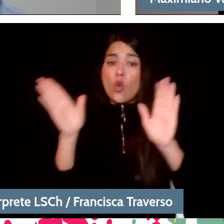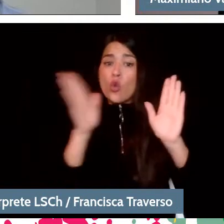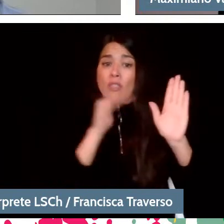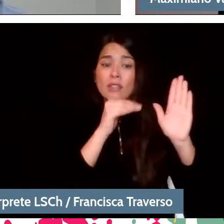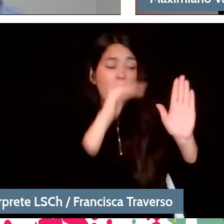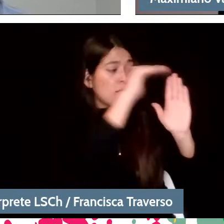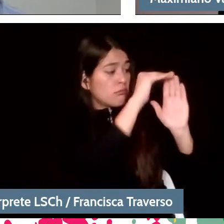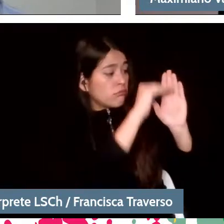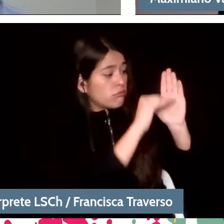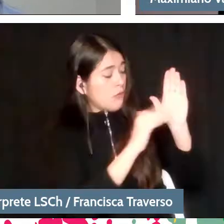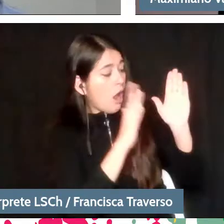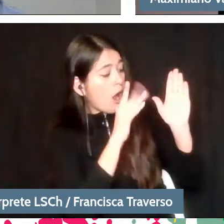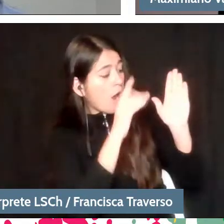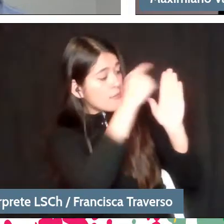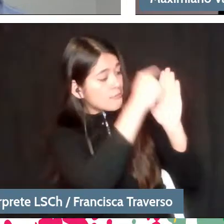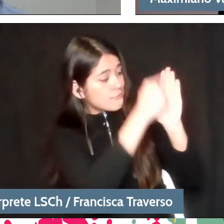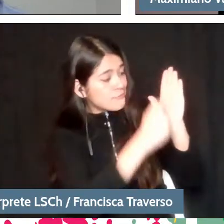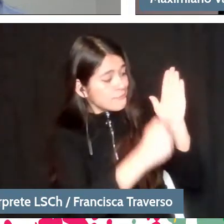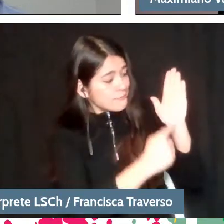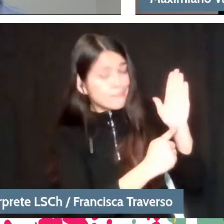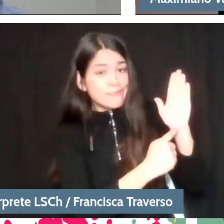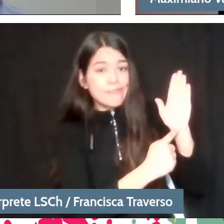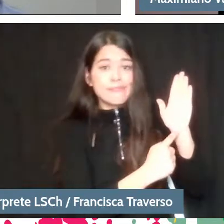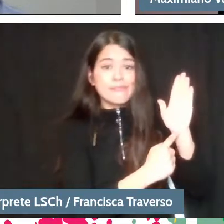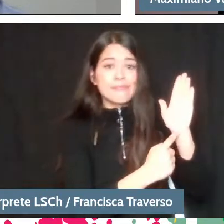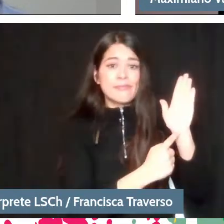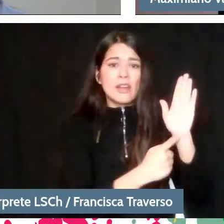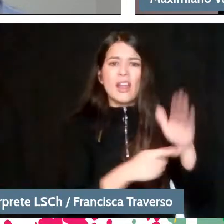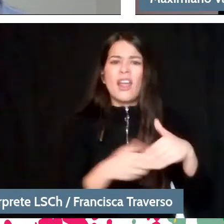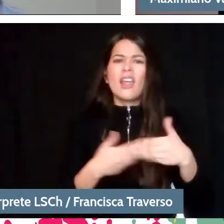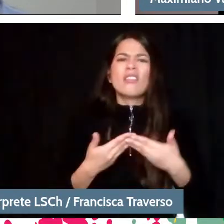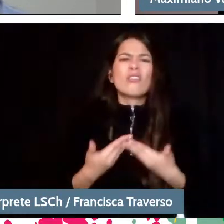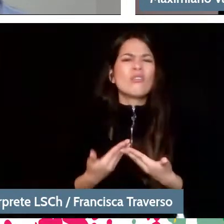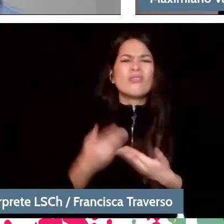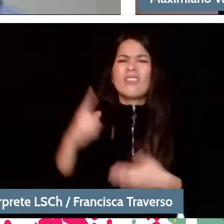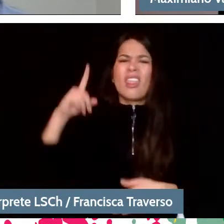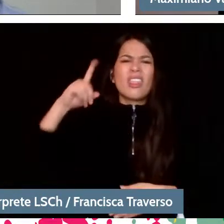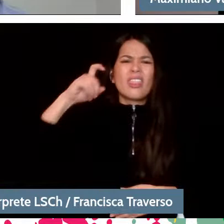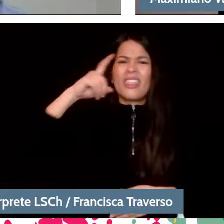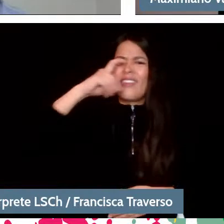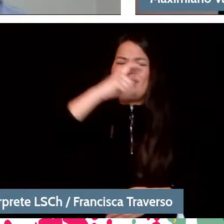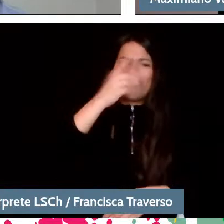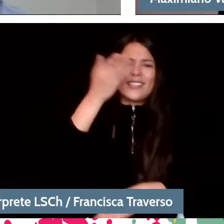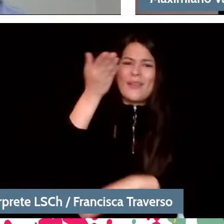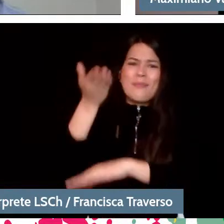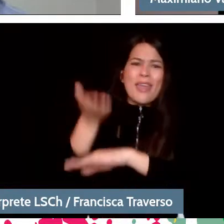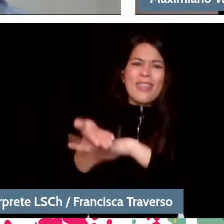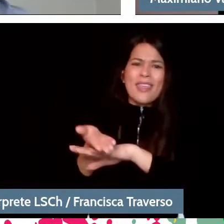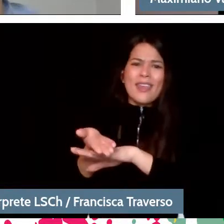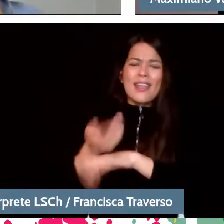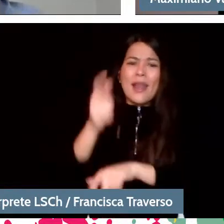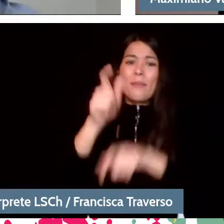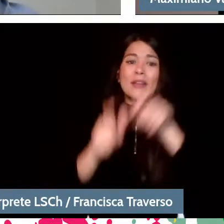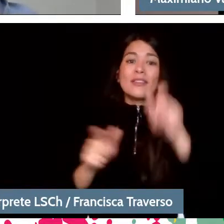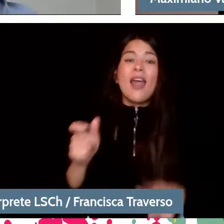I'm talking about regular concerts, because then it's very difficult to ask people to understand it. There has to be a certain...